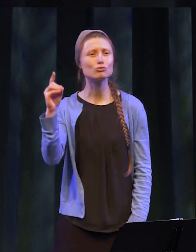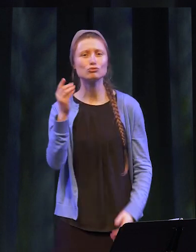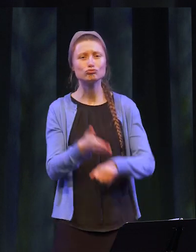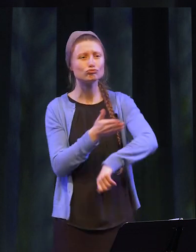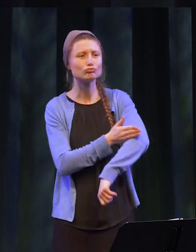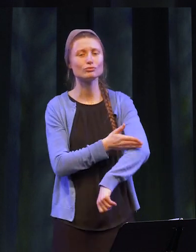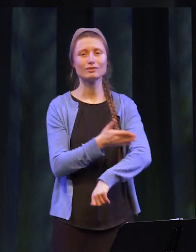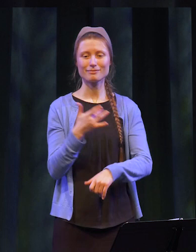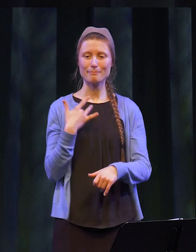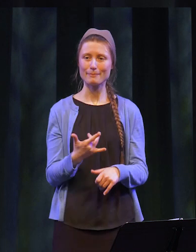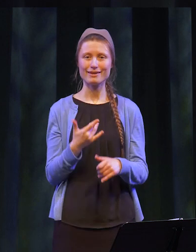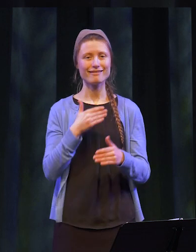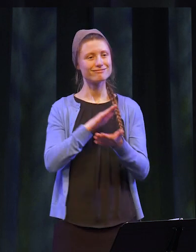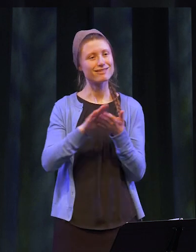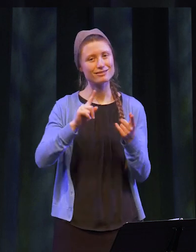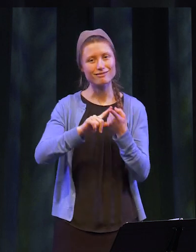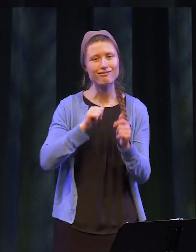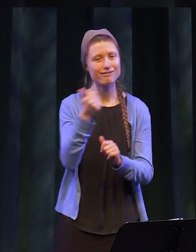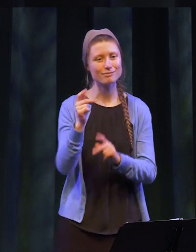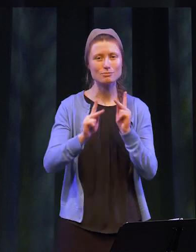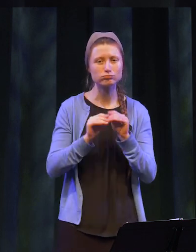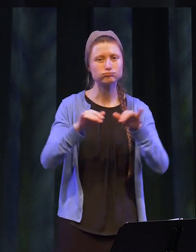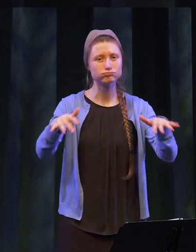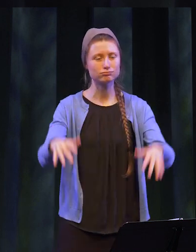to pay it forward which encourages other acts of kindness.